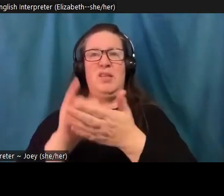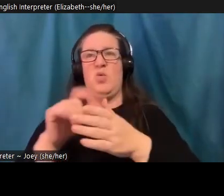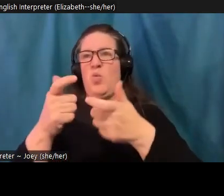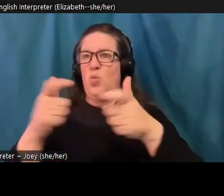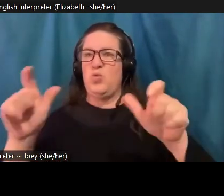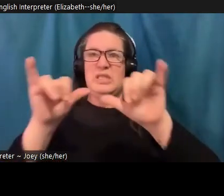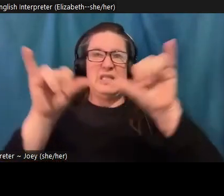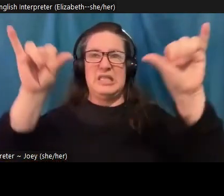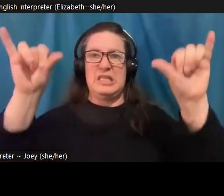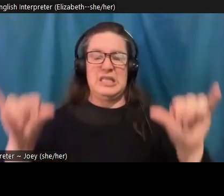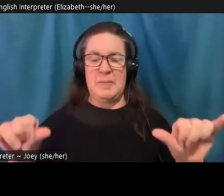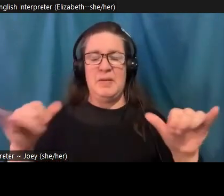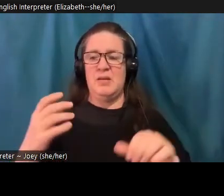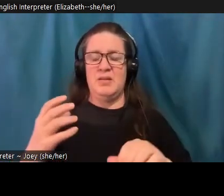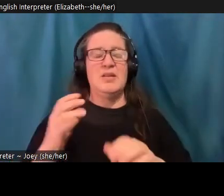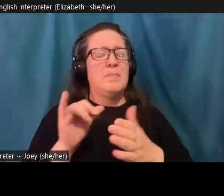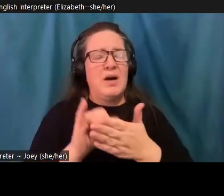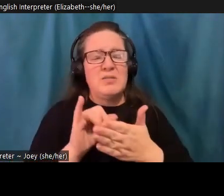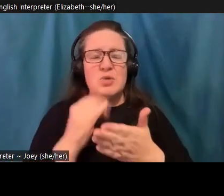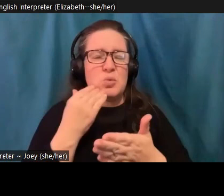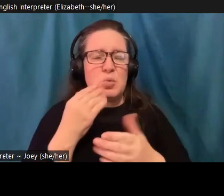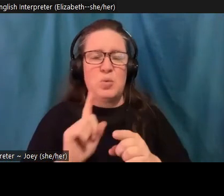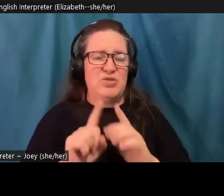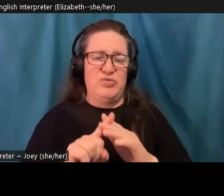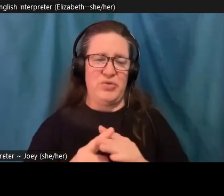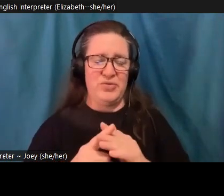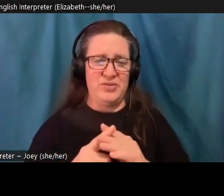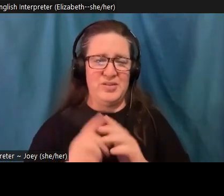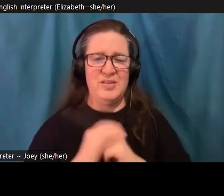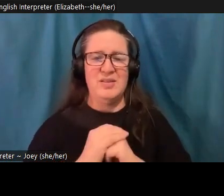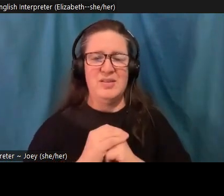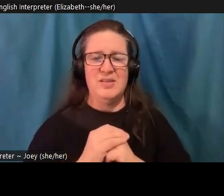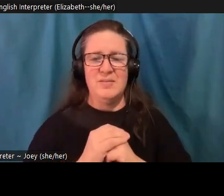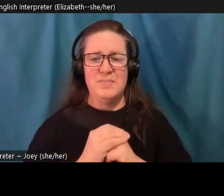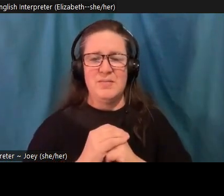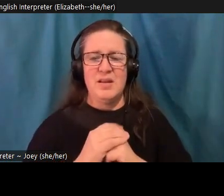impossible to know where to start. So I think the other I